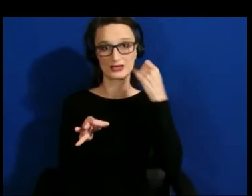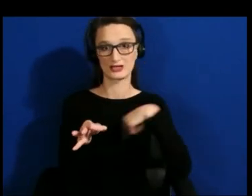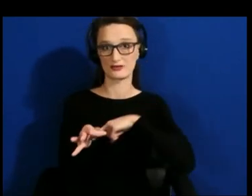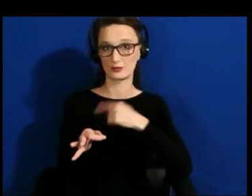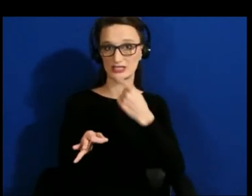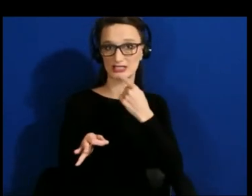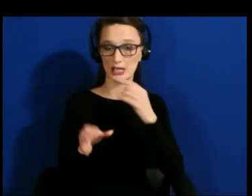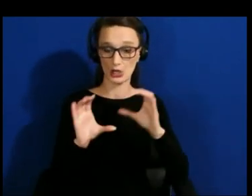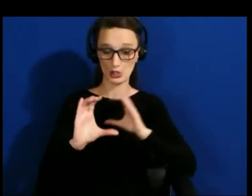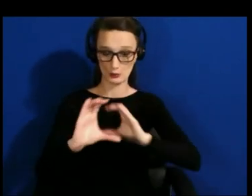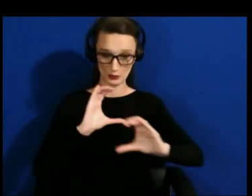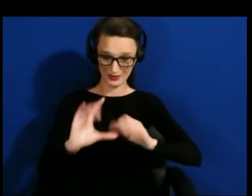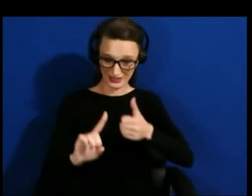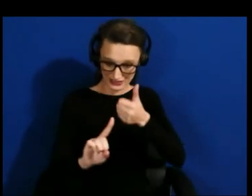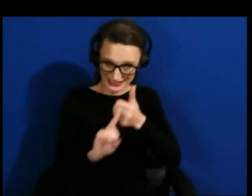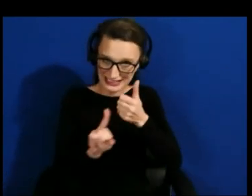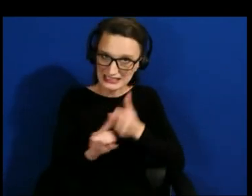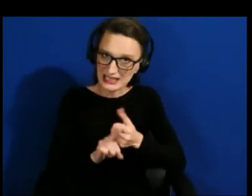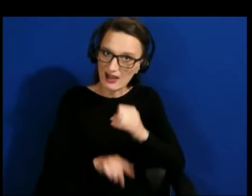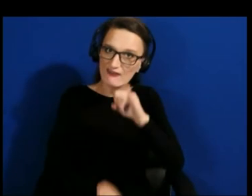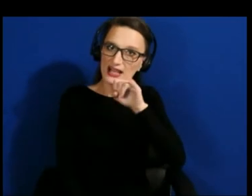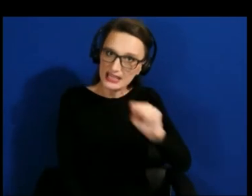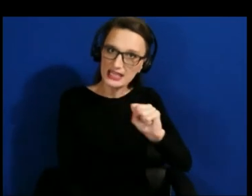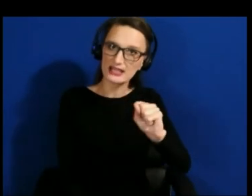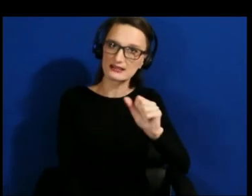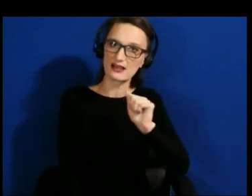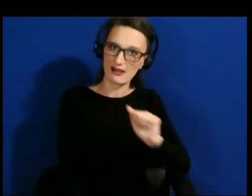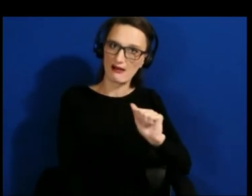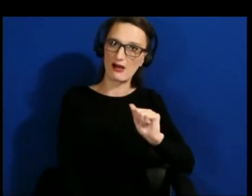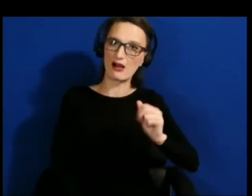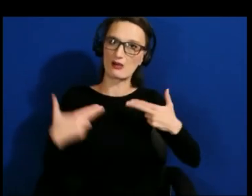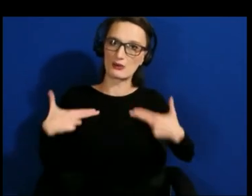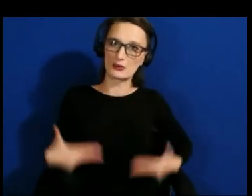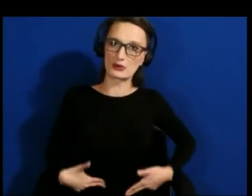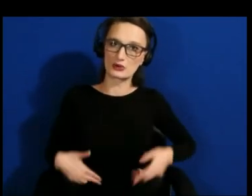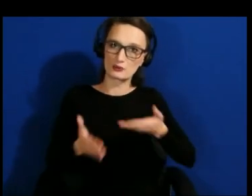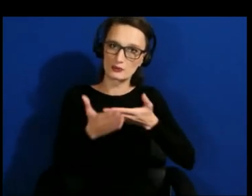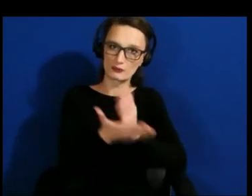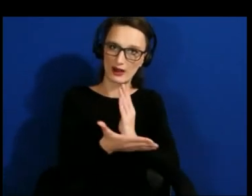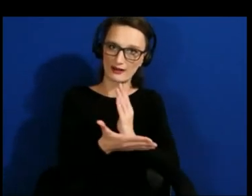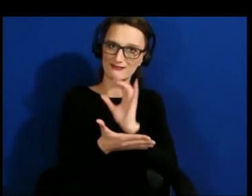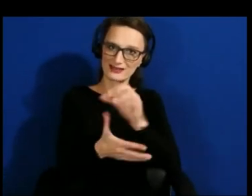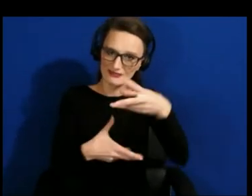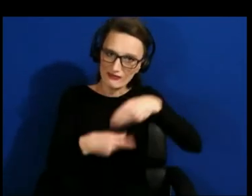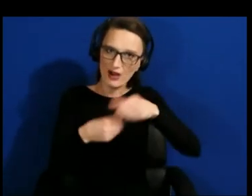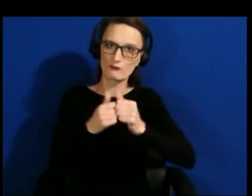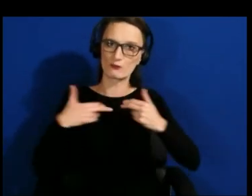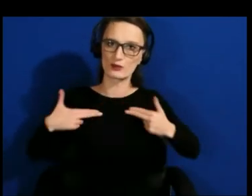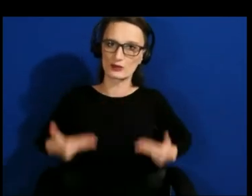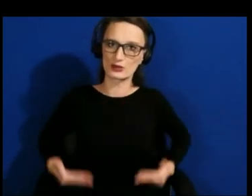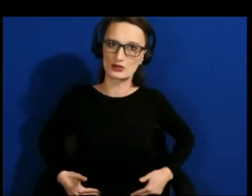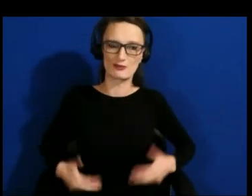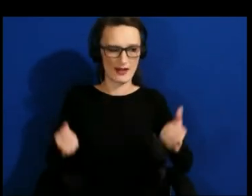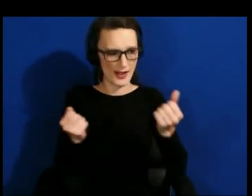part of the human condition and it's everything. Everything in life is dependent on expressing